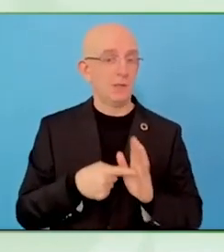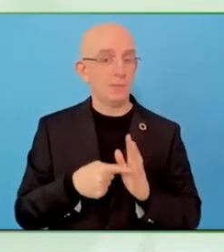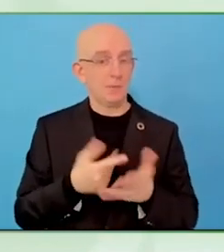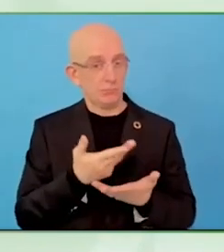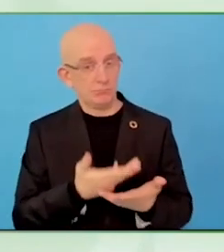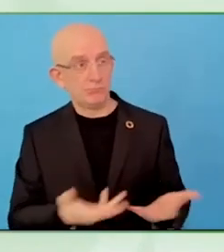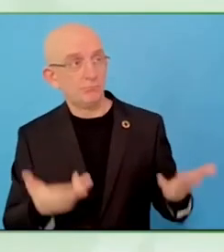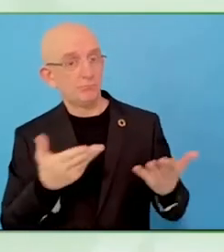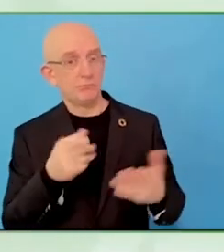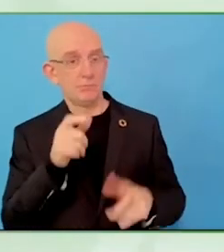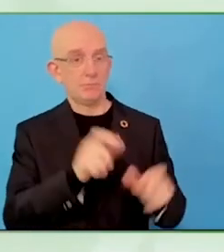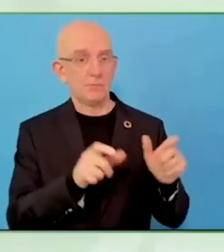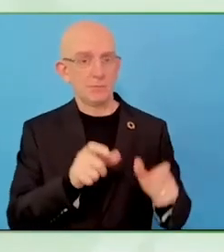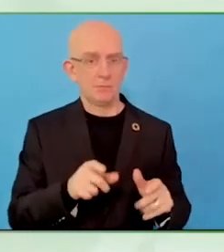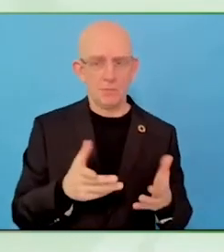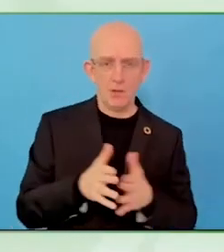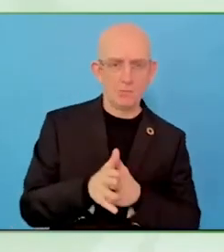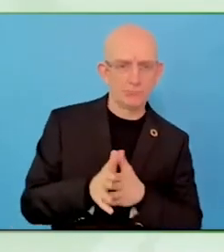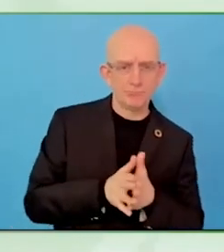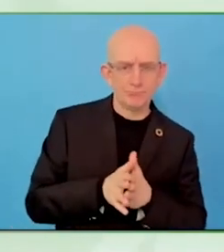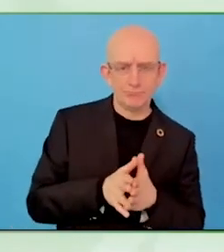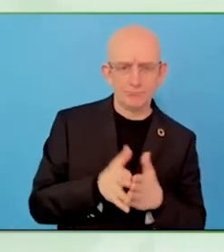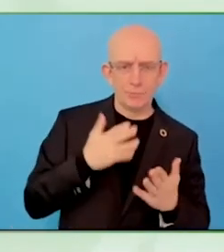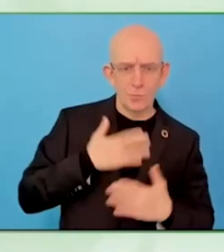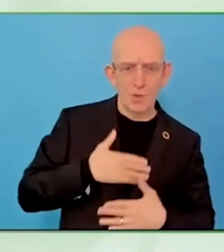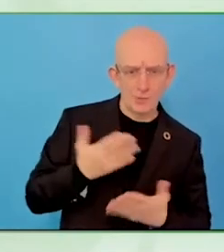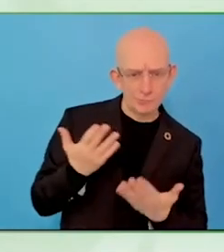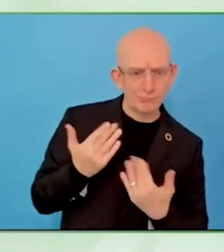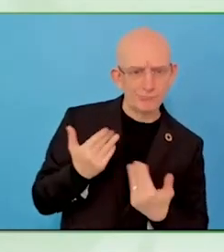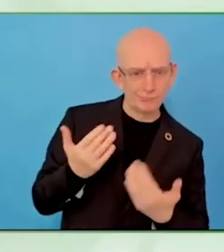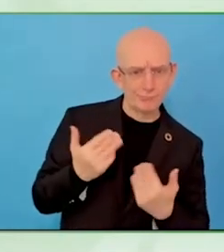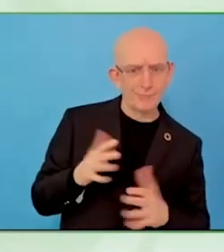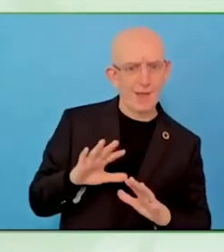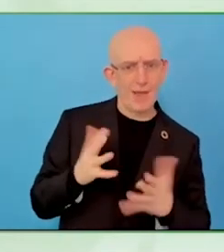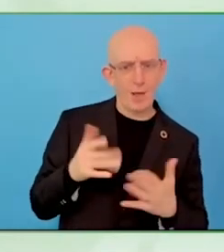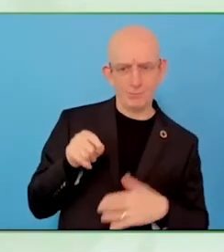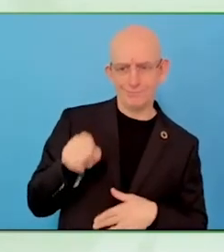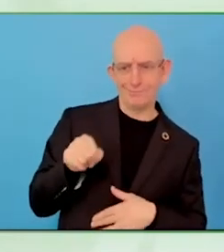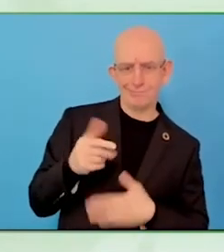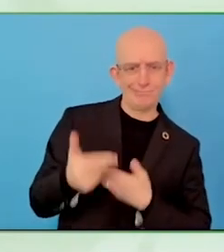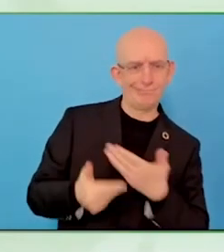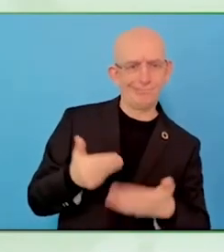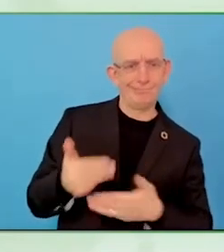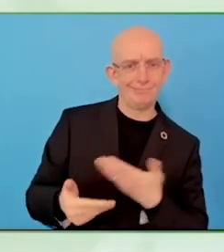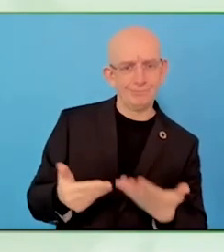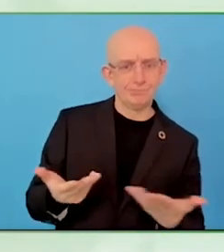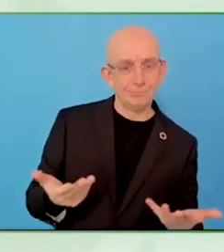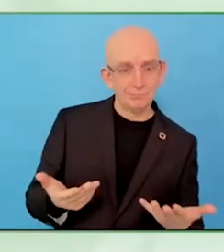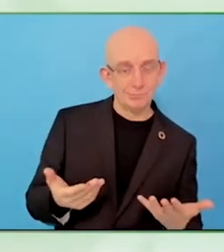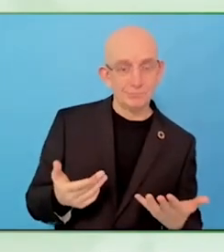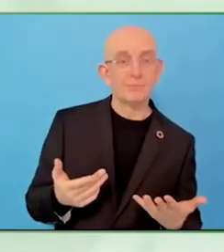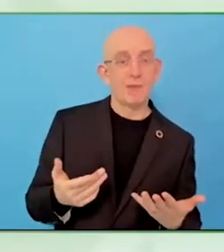Of course, art is a universal language and it is really a tool